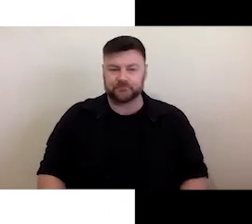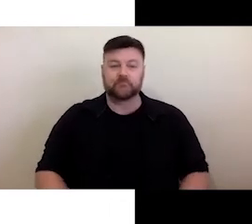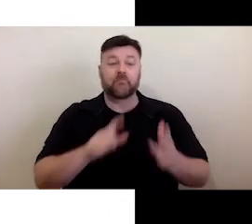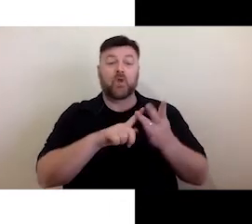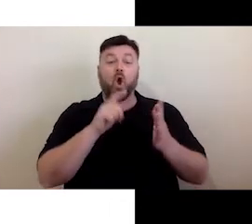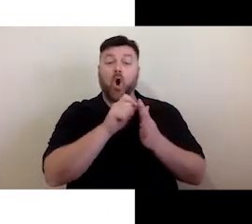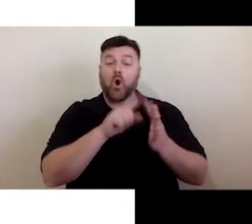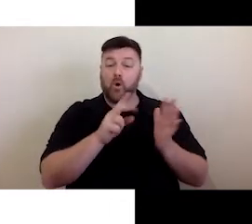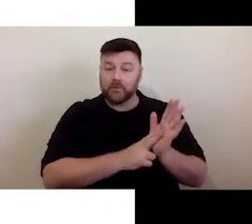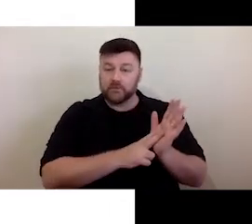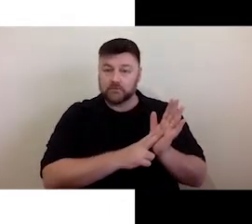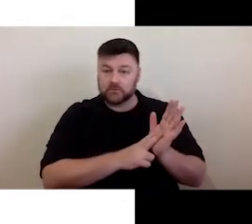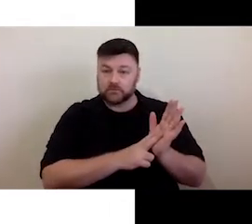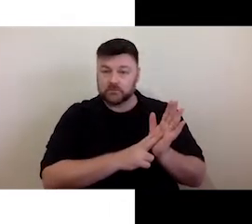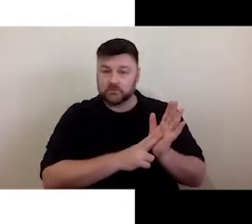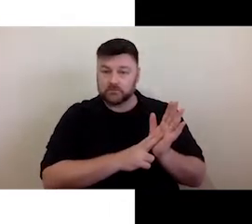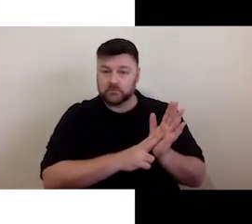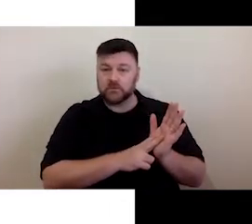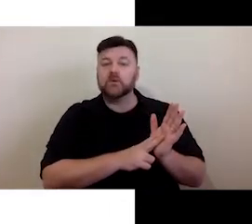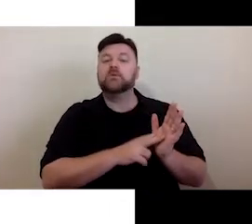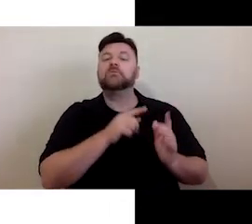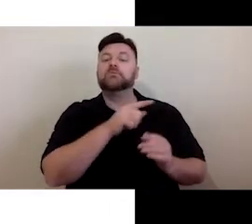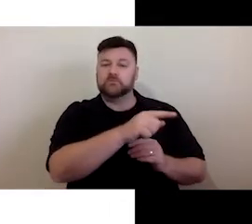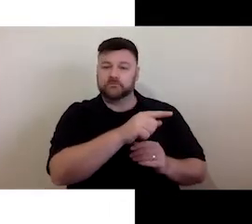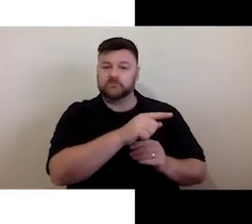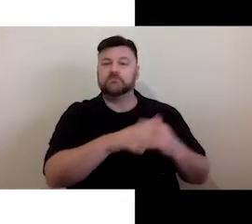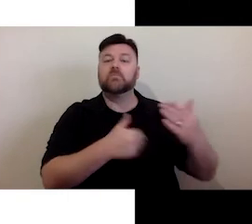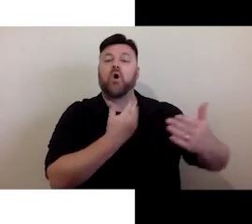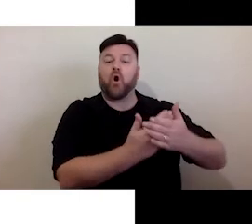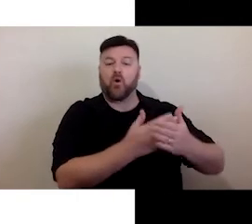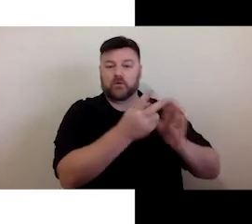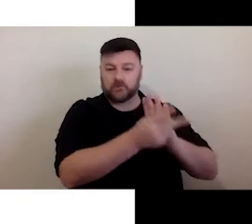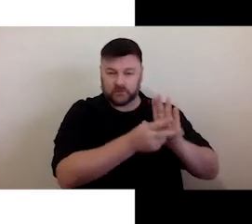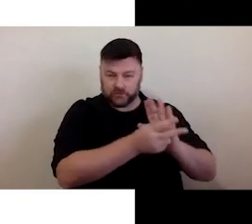straight onto the video and cannot be turned on and off. They are